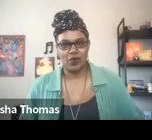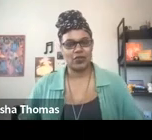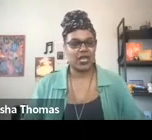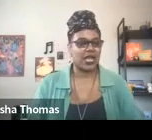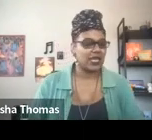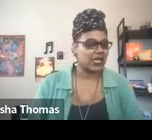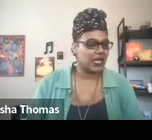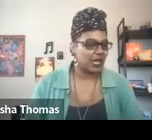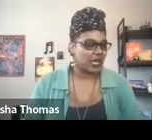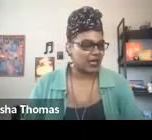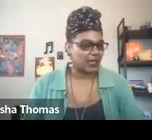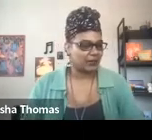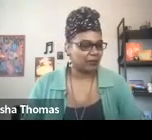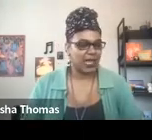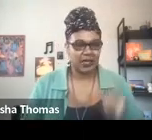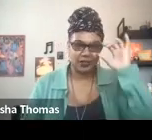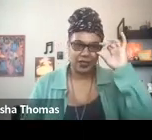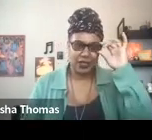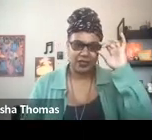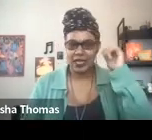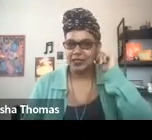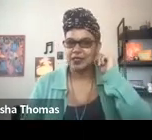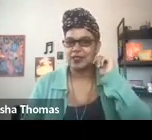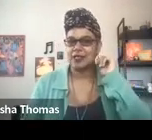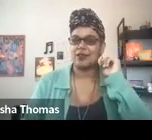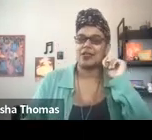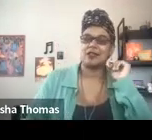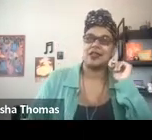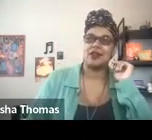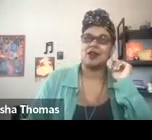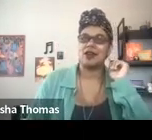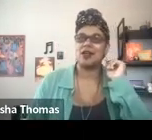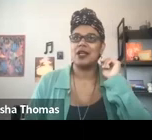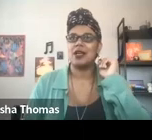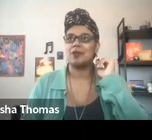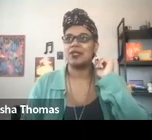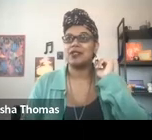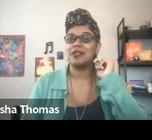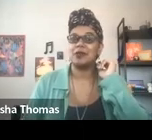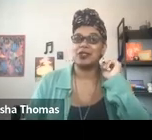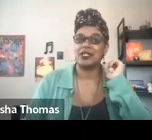sort of overlay black lined glasses and earrings that are printed similarly